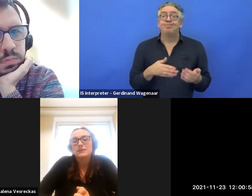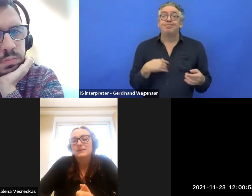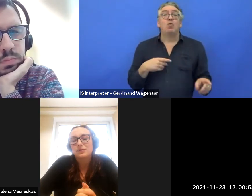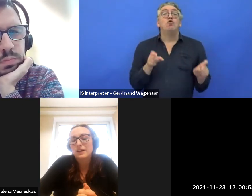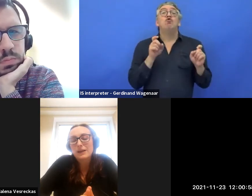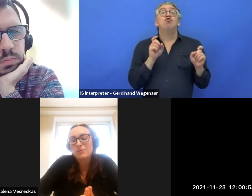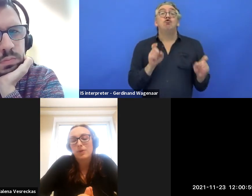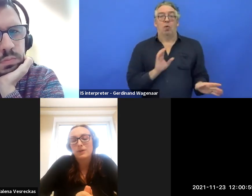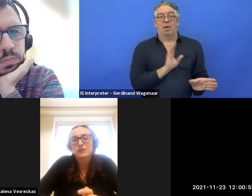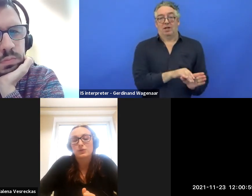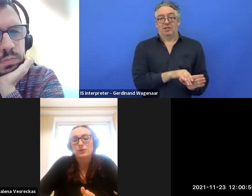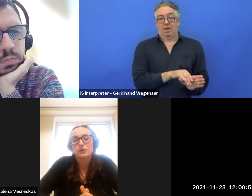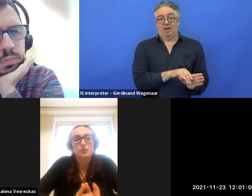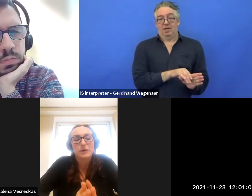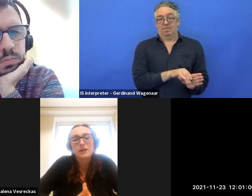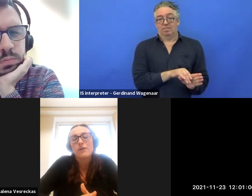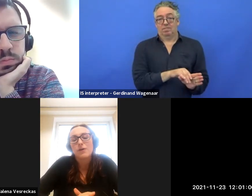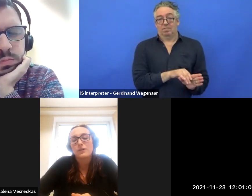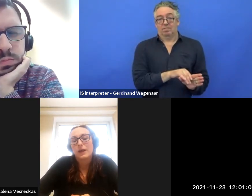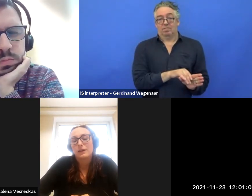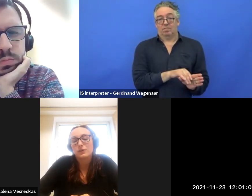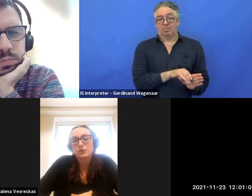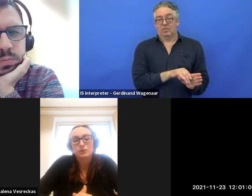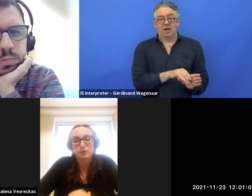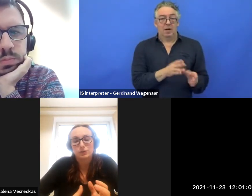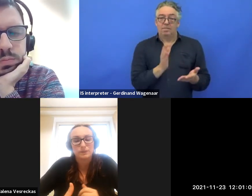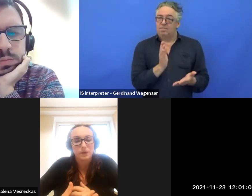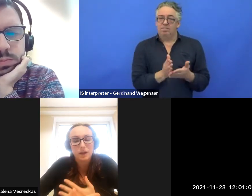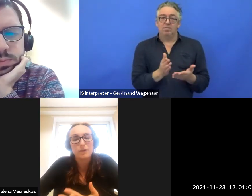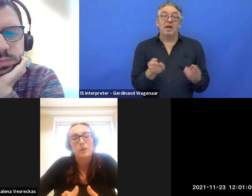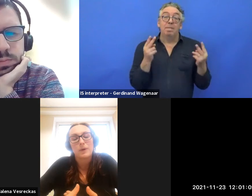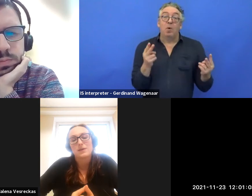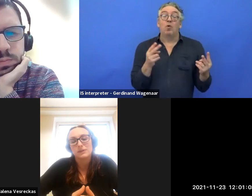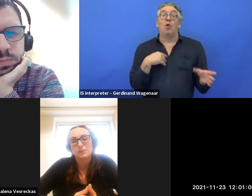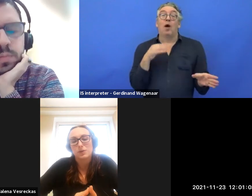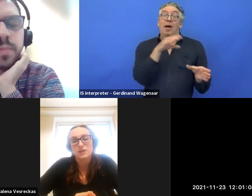It's really important to be involved to influence all the projects.